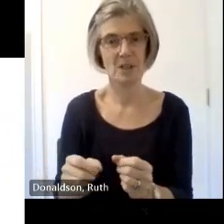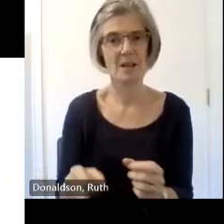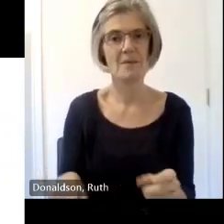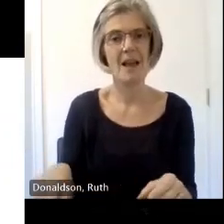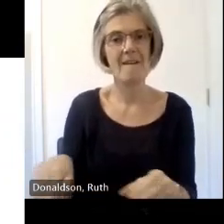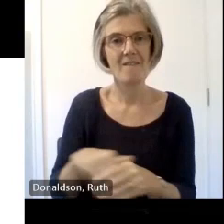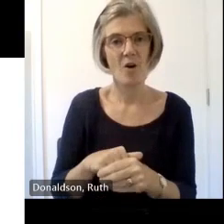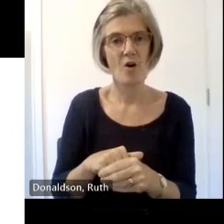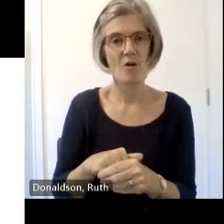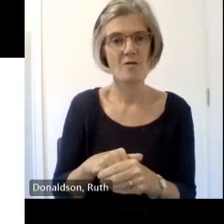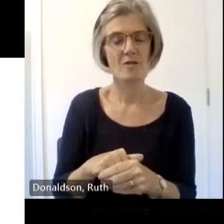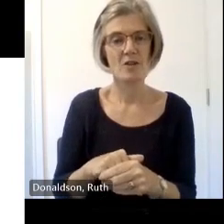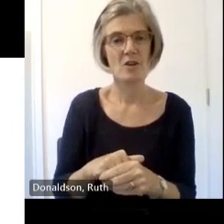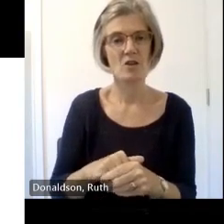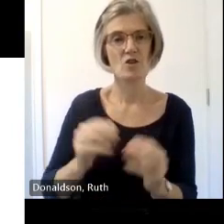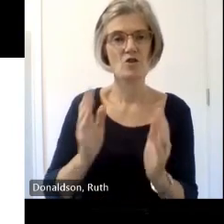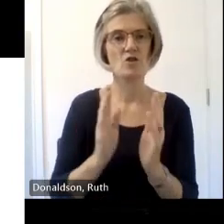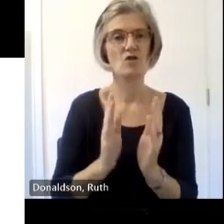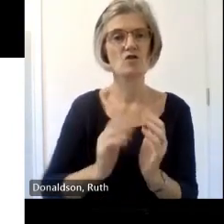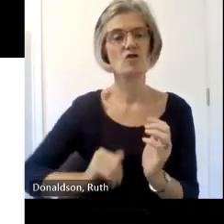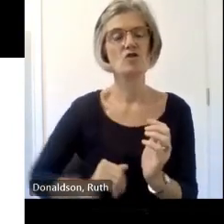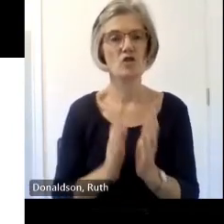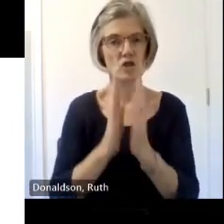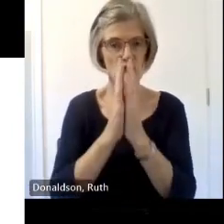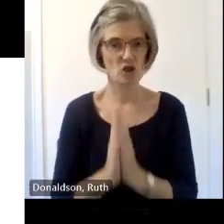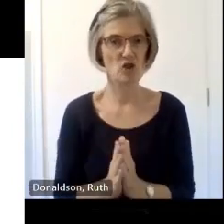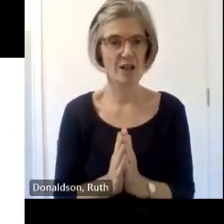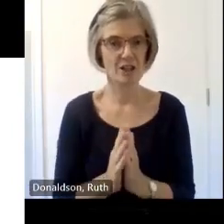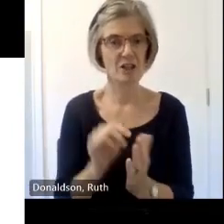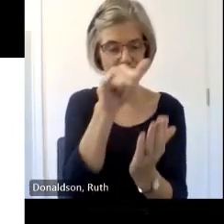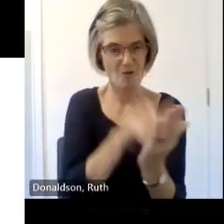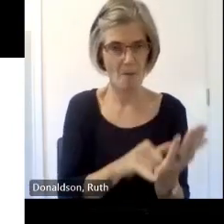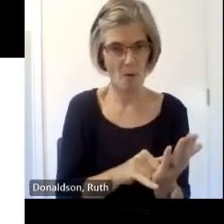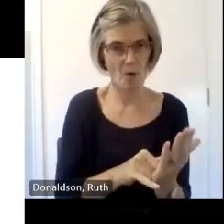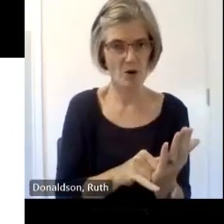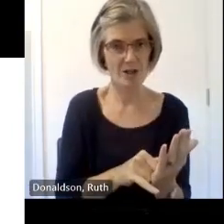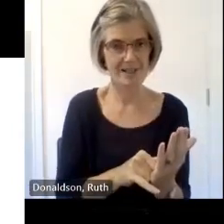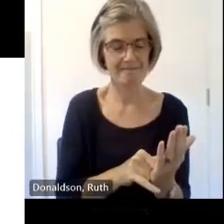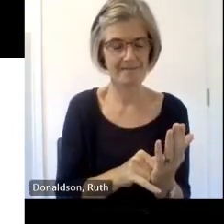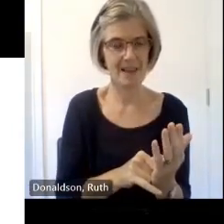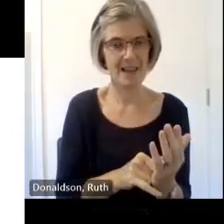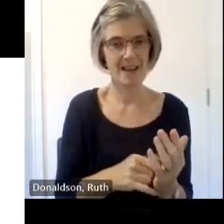designing a template for the reports she enjoys training New Church Recording volunteers and is